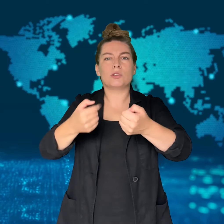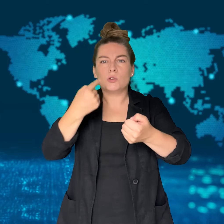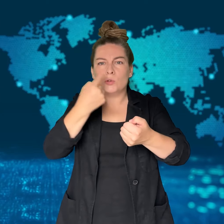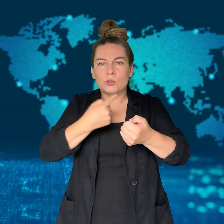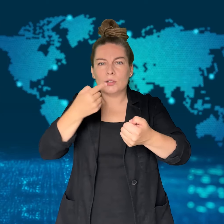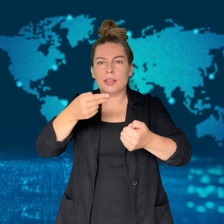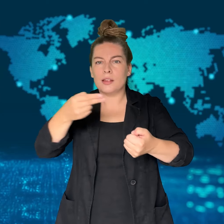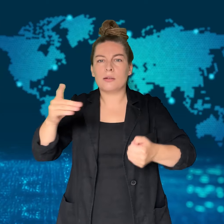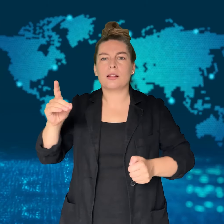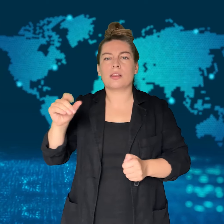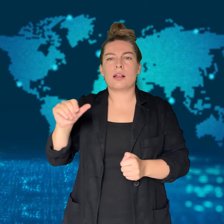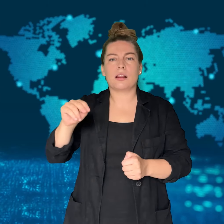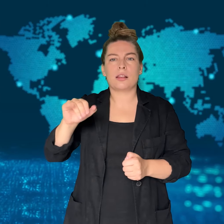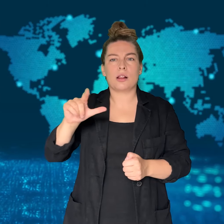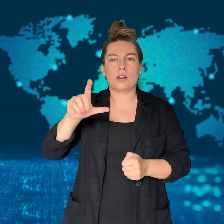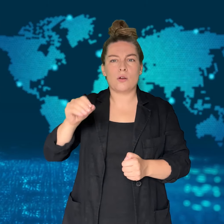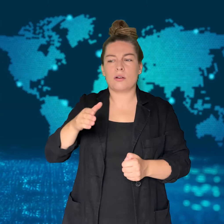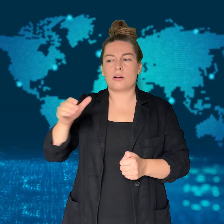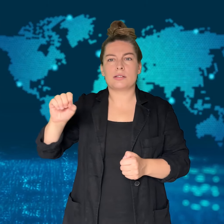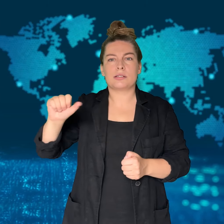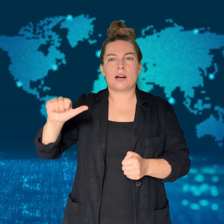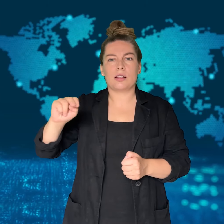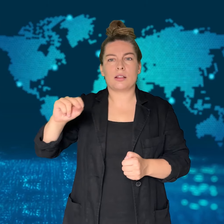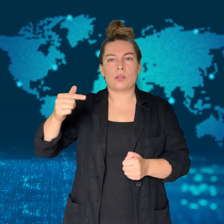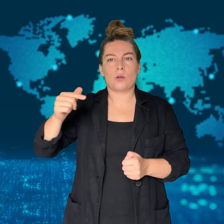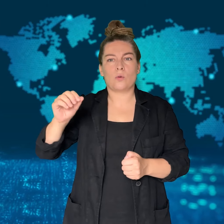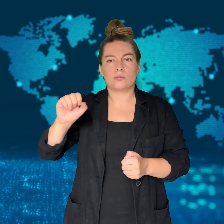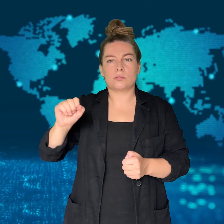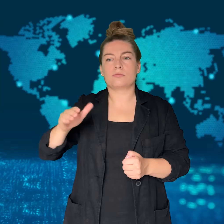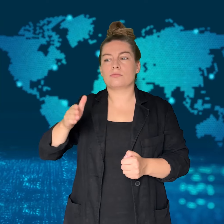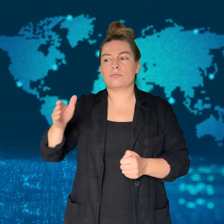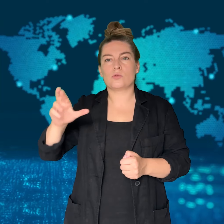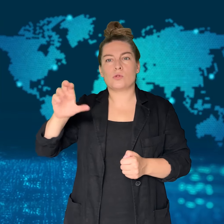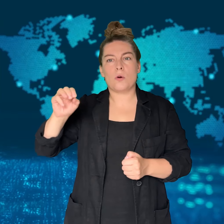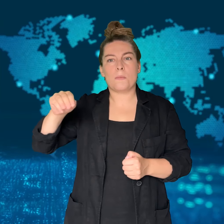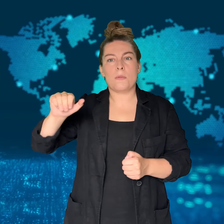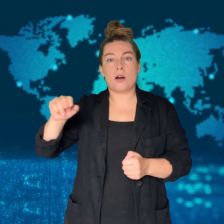The pilot's name has been announced